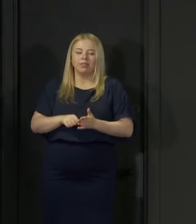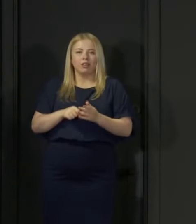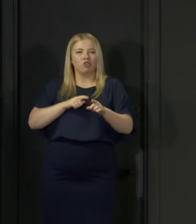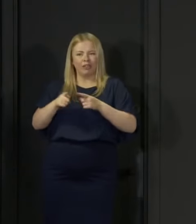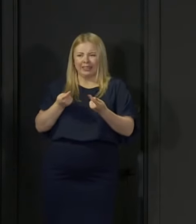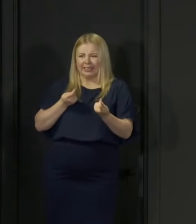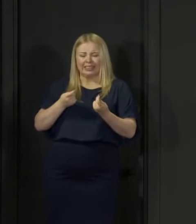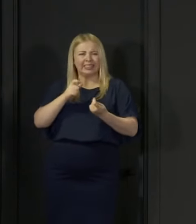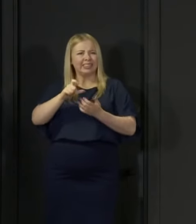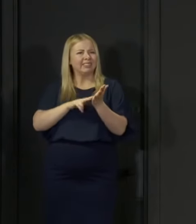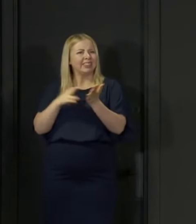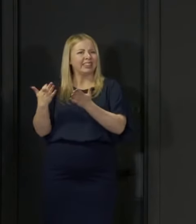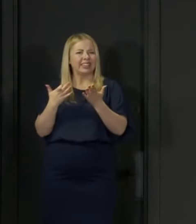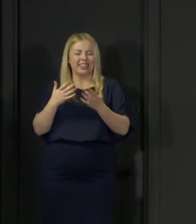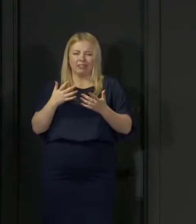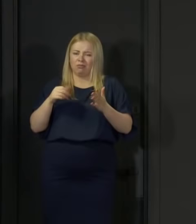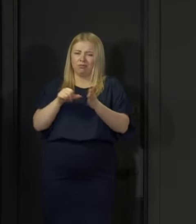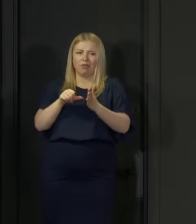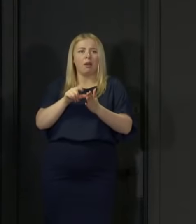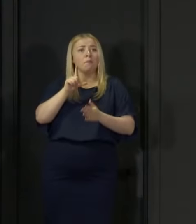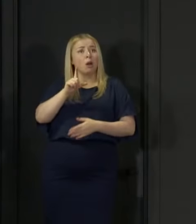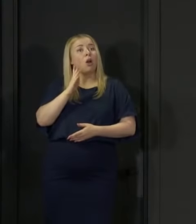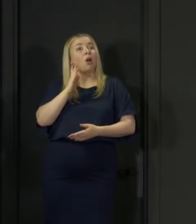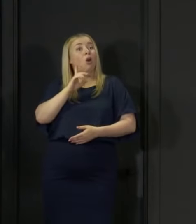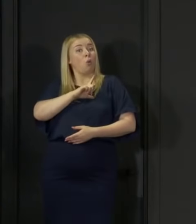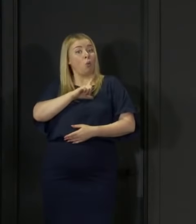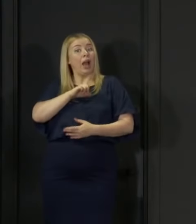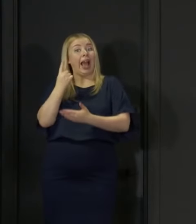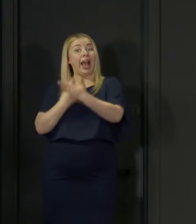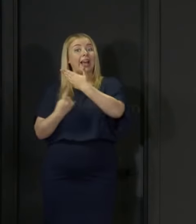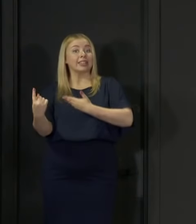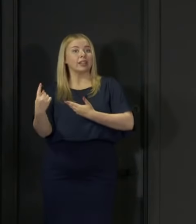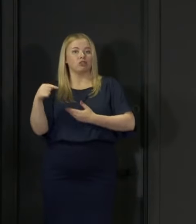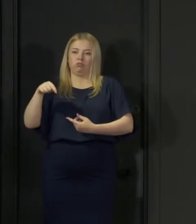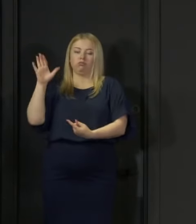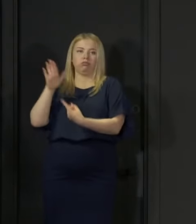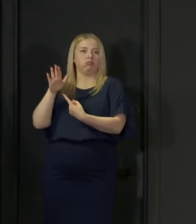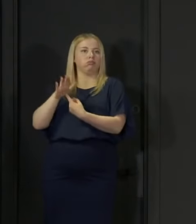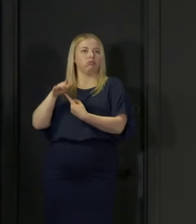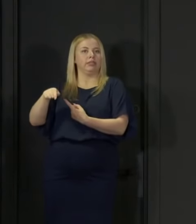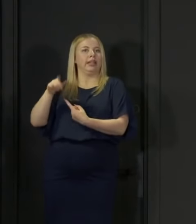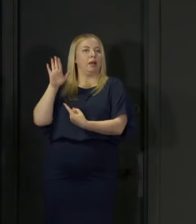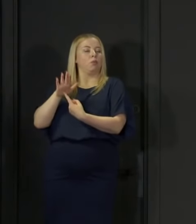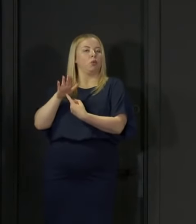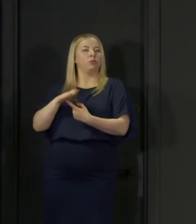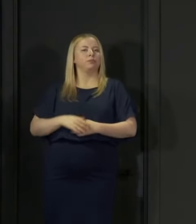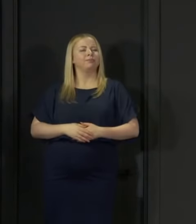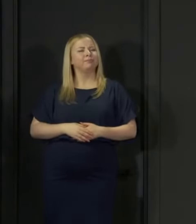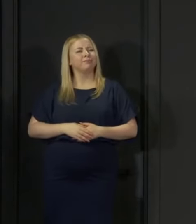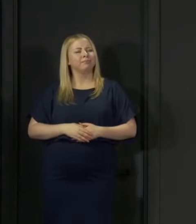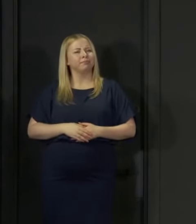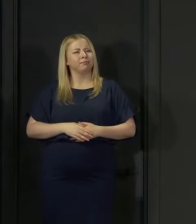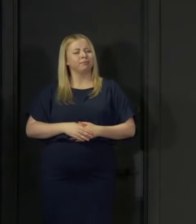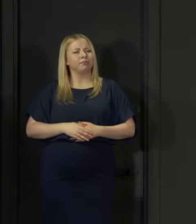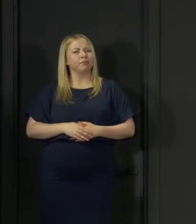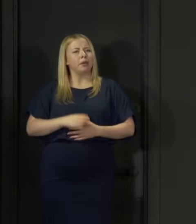so important and so necessary. And I want to give a special message to employers.